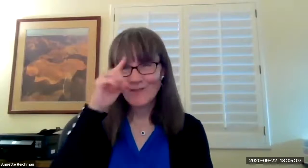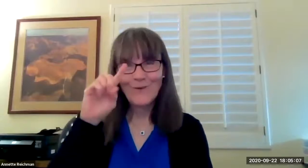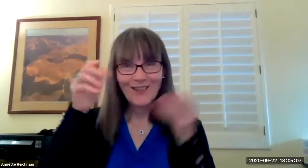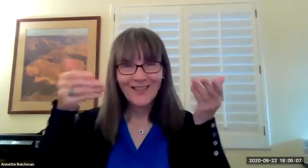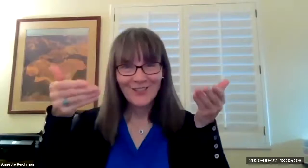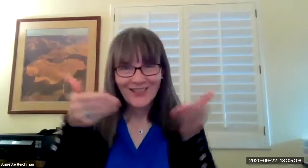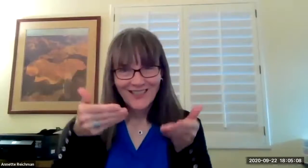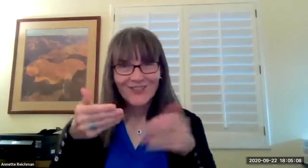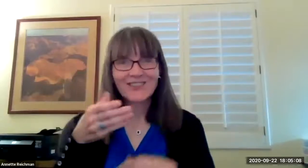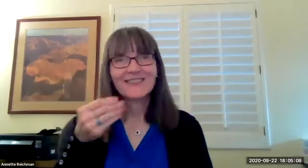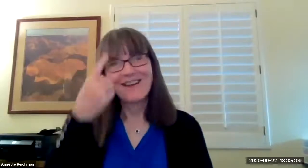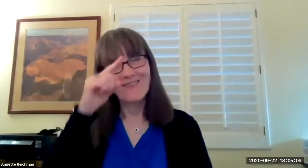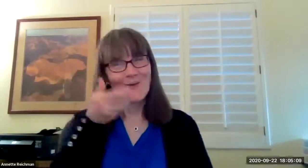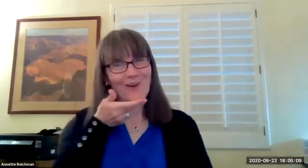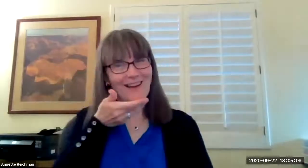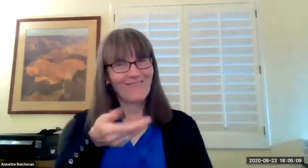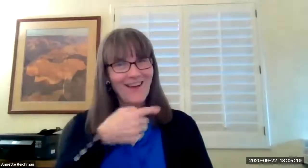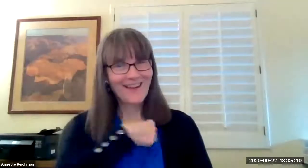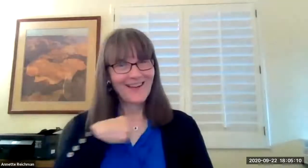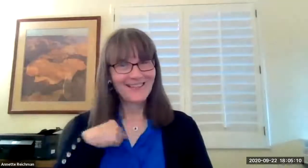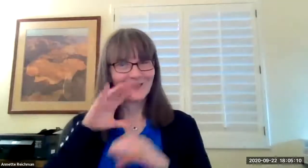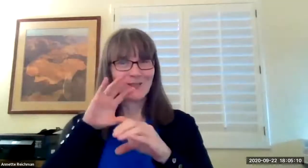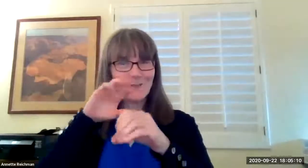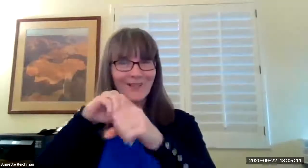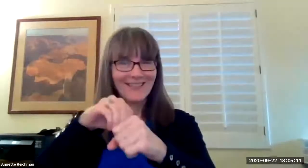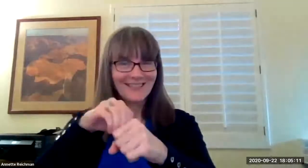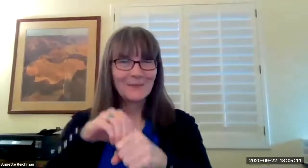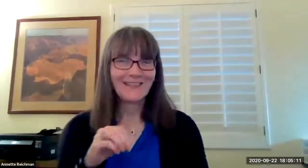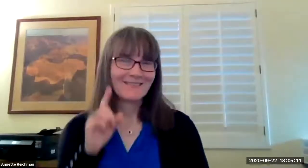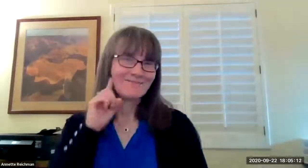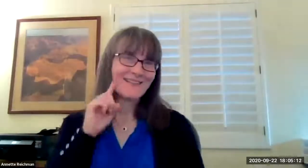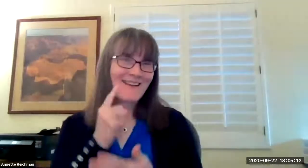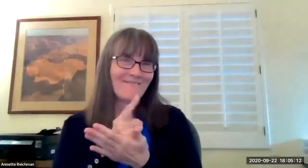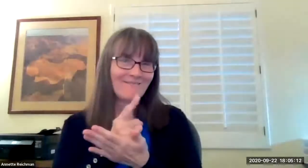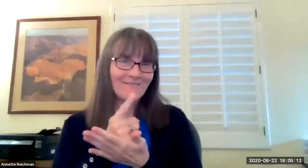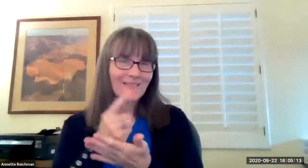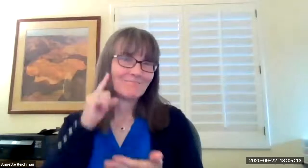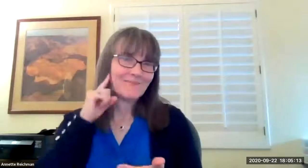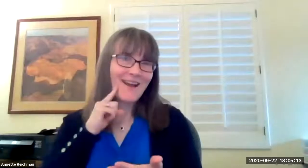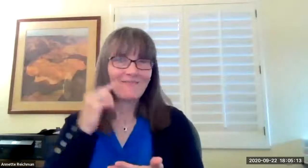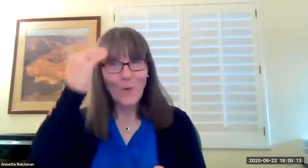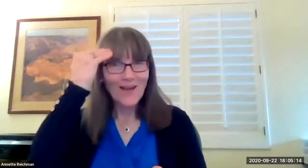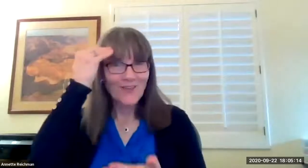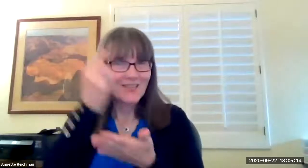thank you to lisa fur for this introduction and for also inviting us to be involved